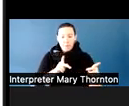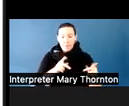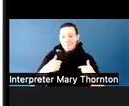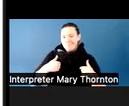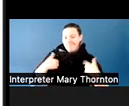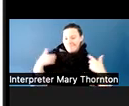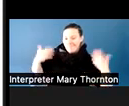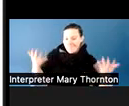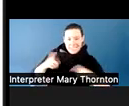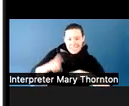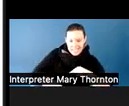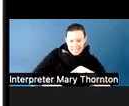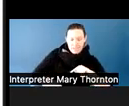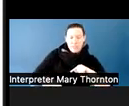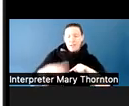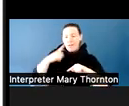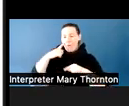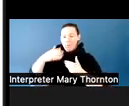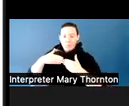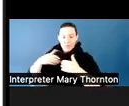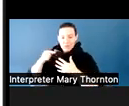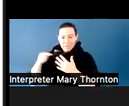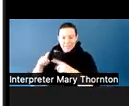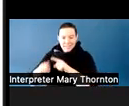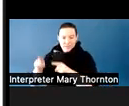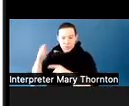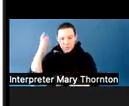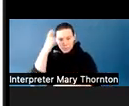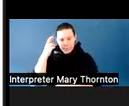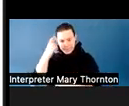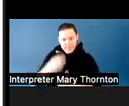for our students, they may have internal triggers--